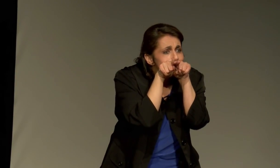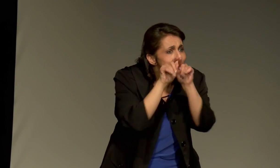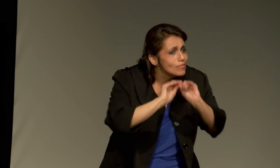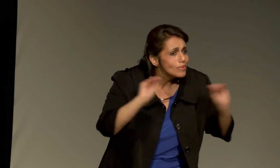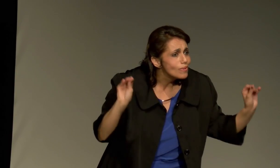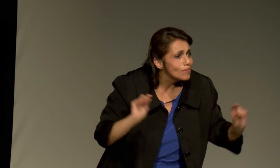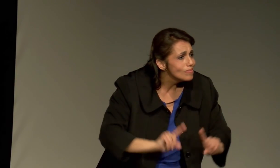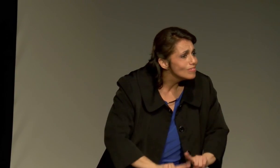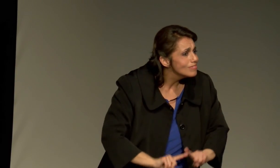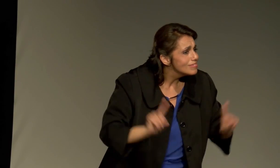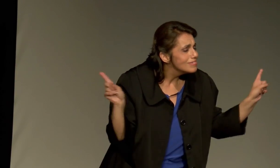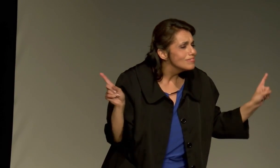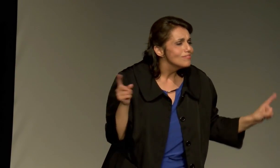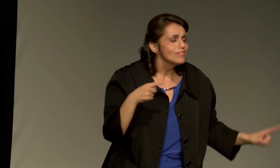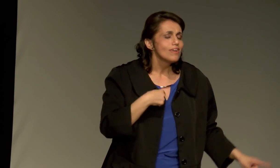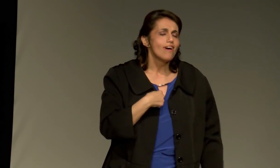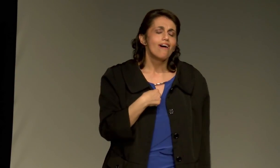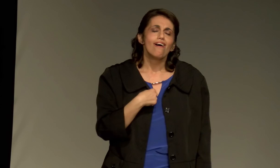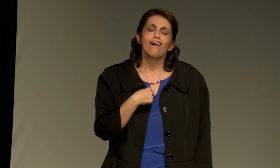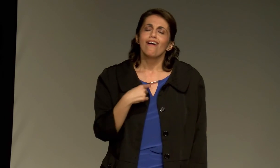what they would tell other teachers, they told me.